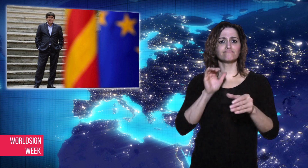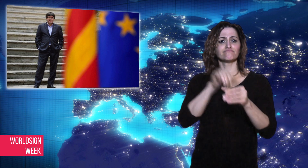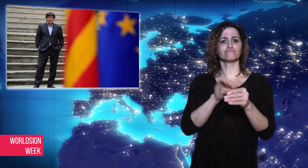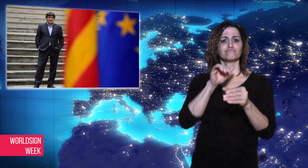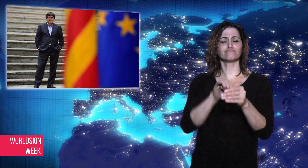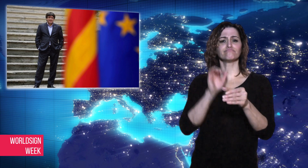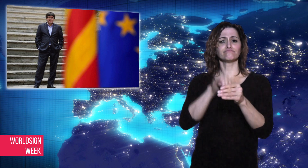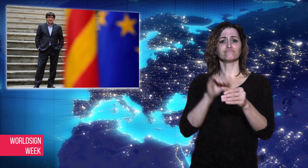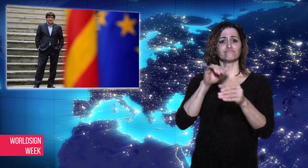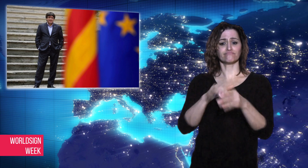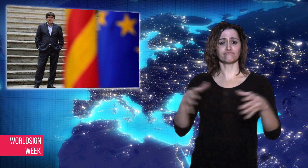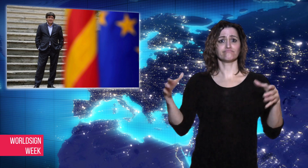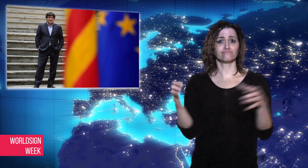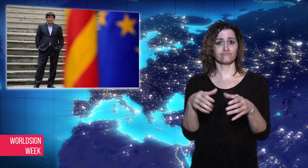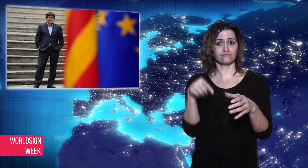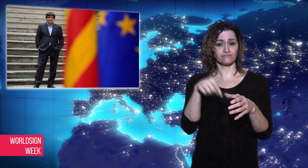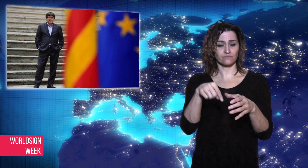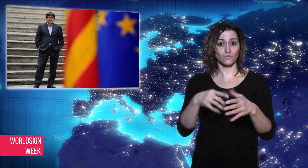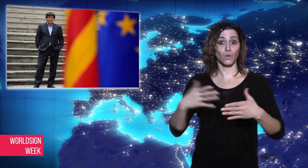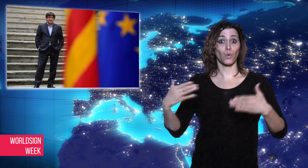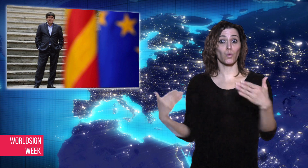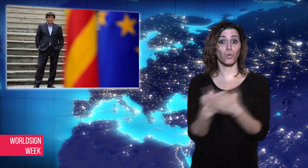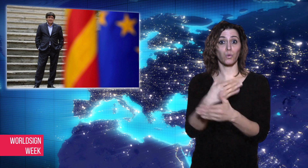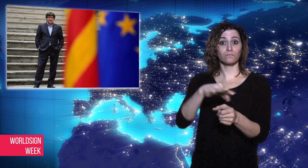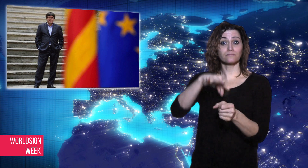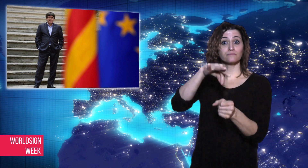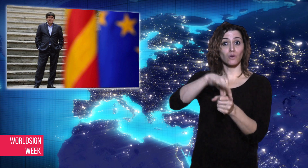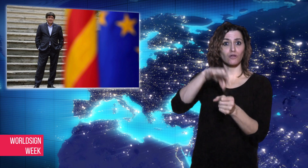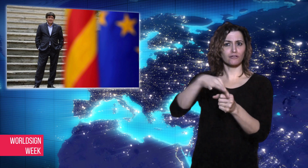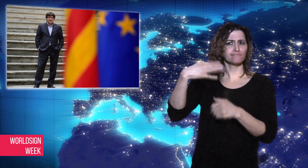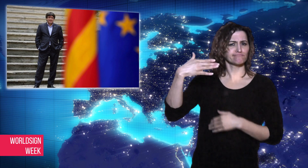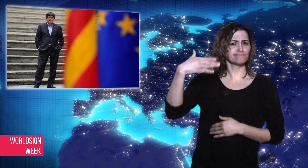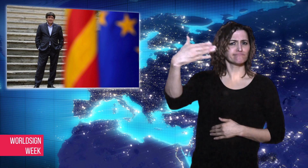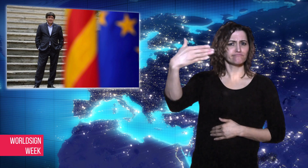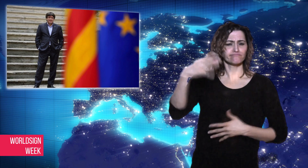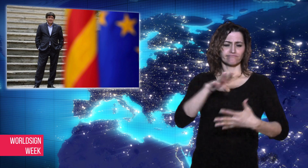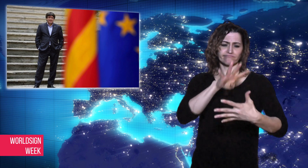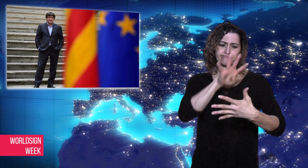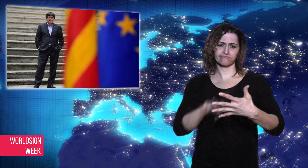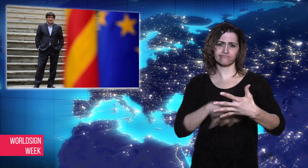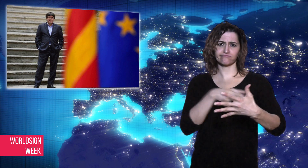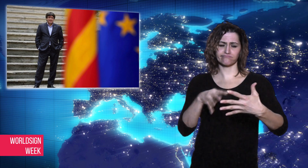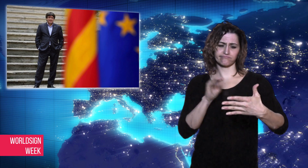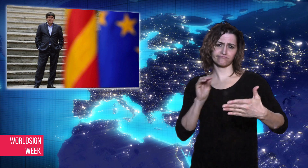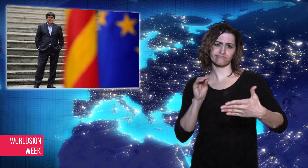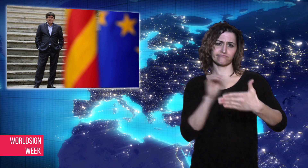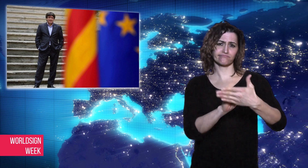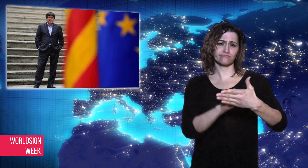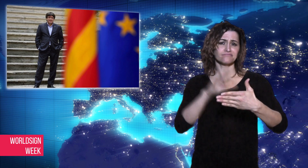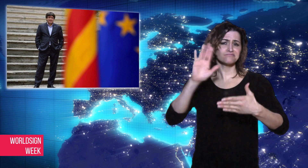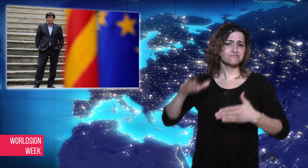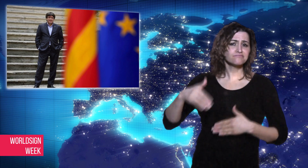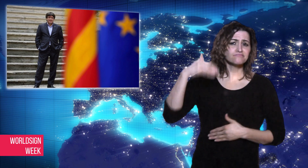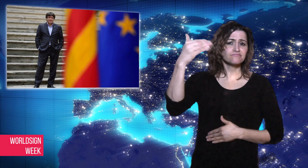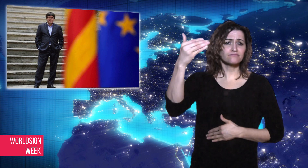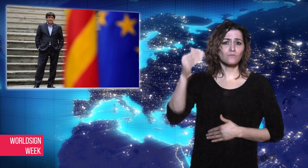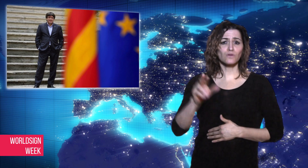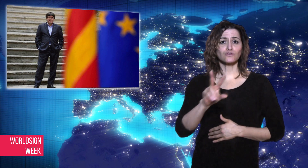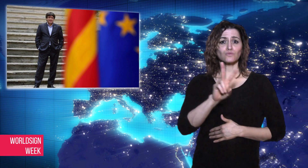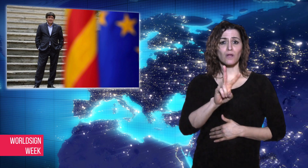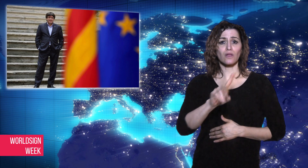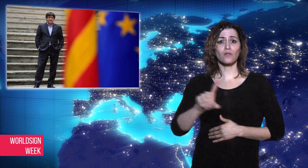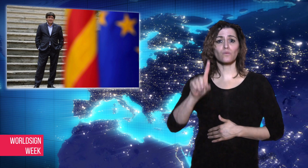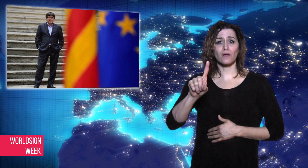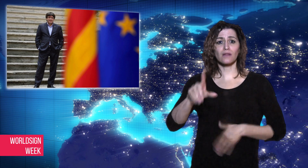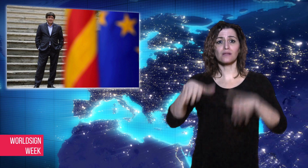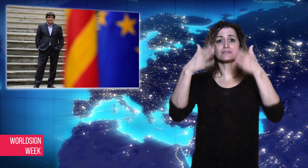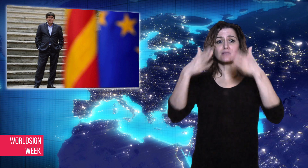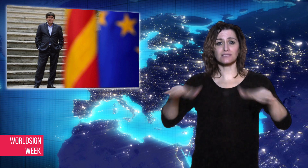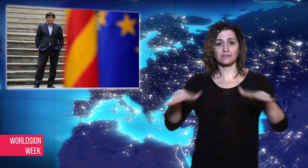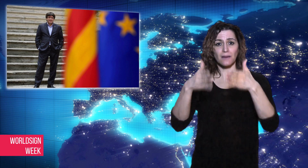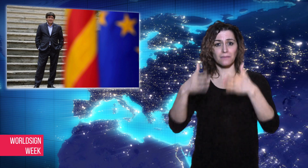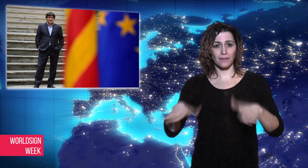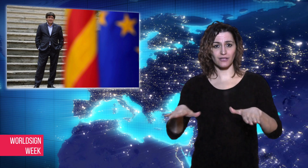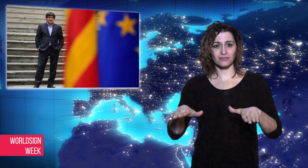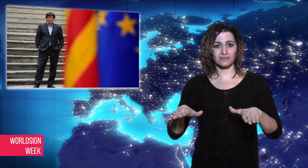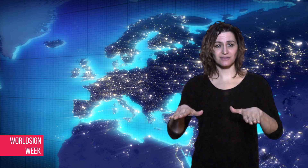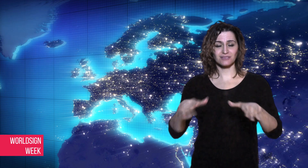scheduled for December 21st.